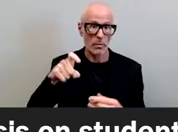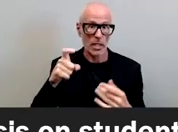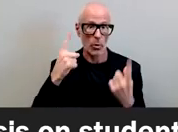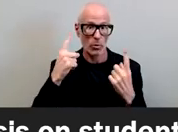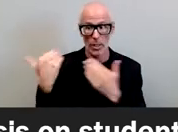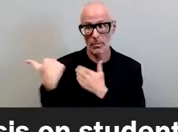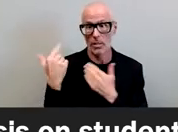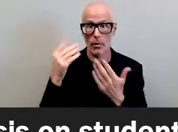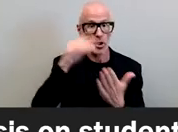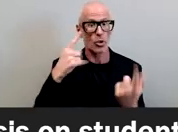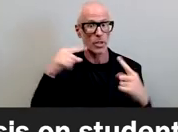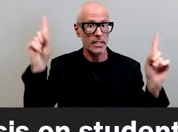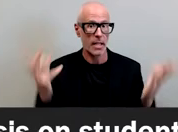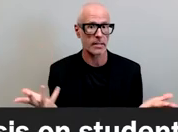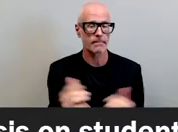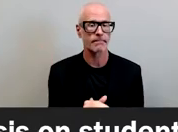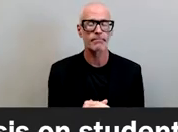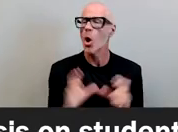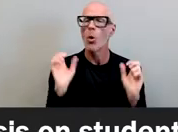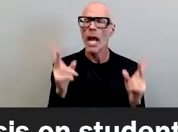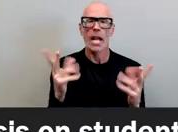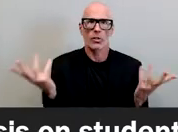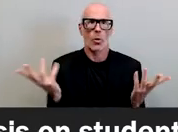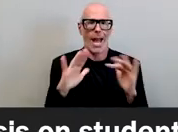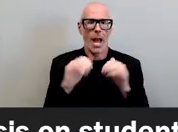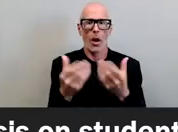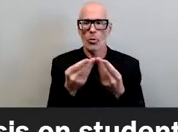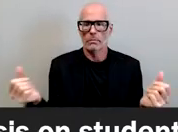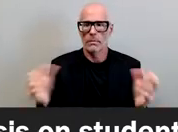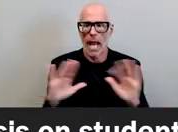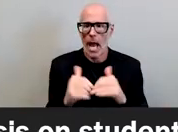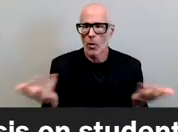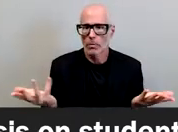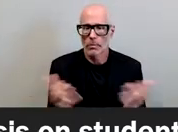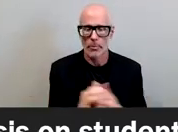all right what do we do what do we do about all of this so i just gave you eight things